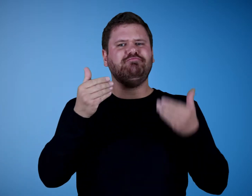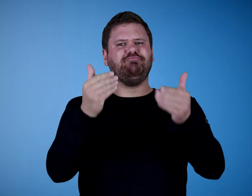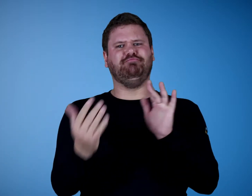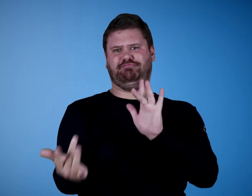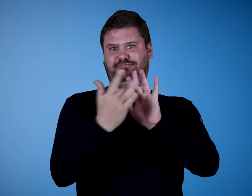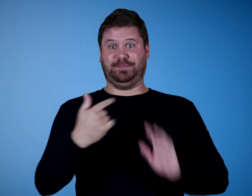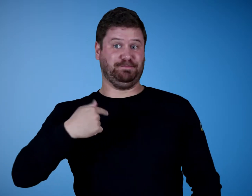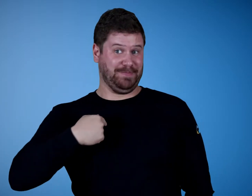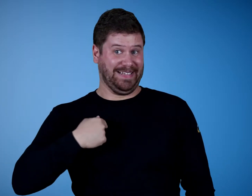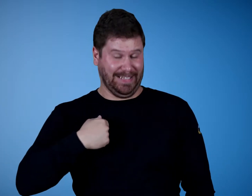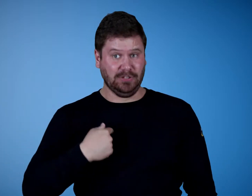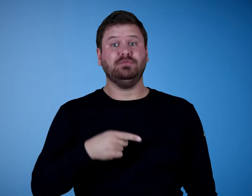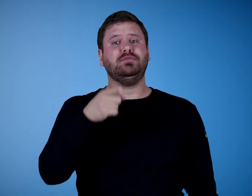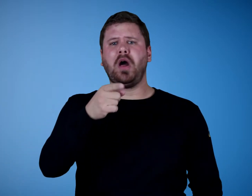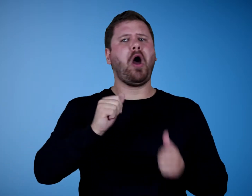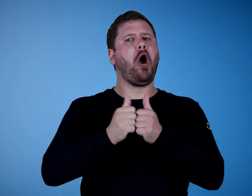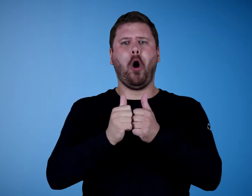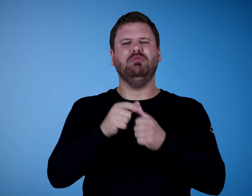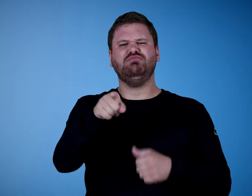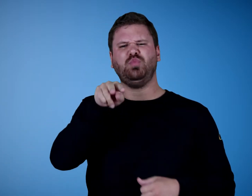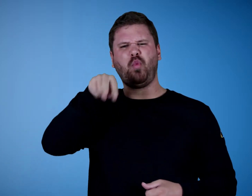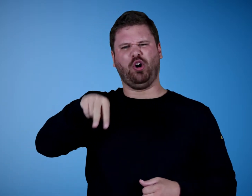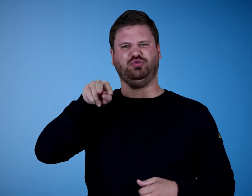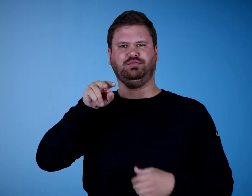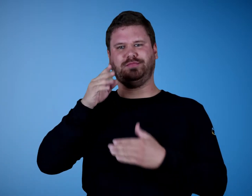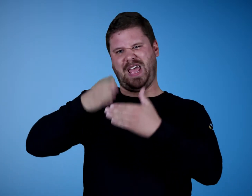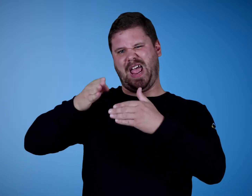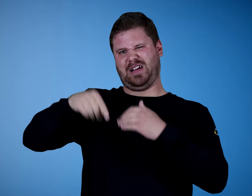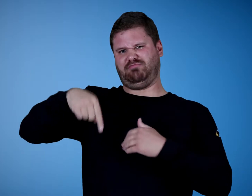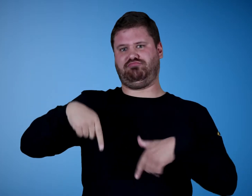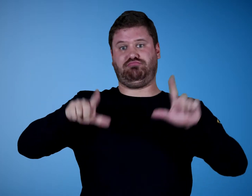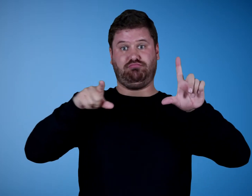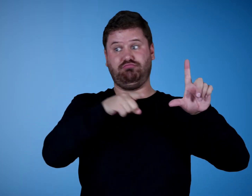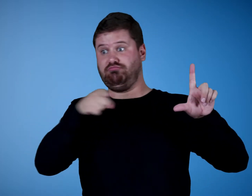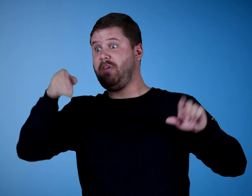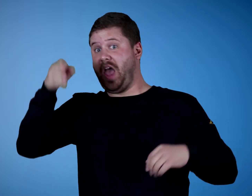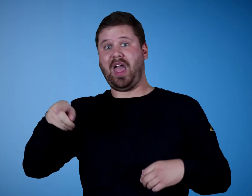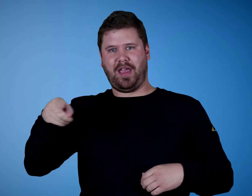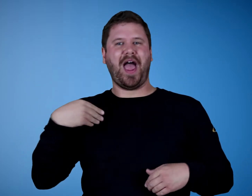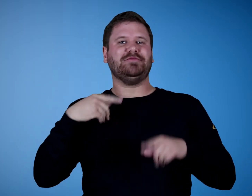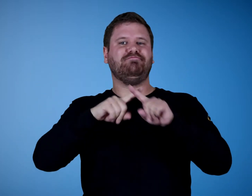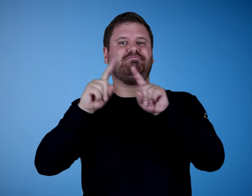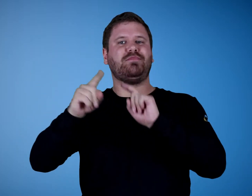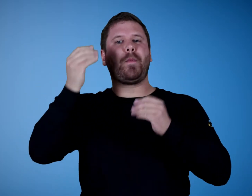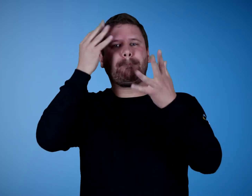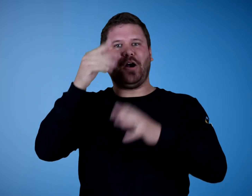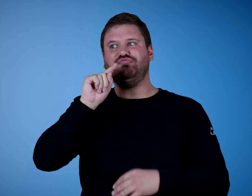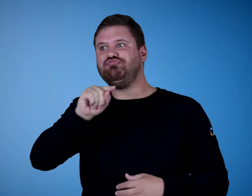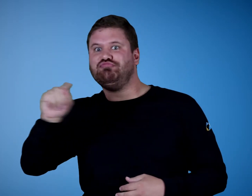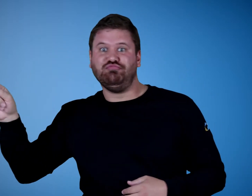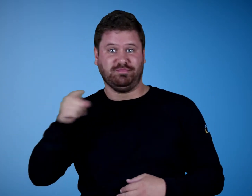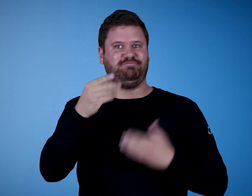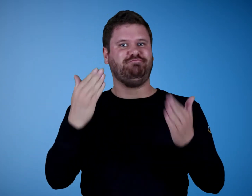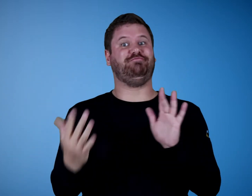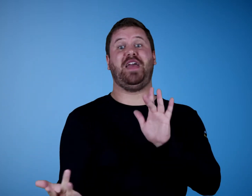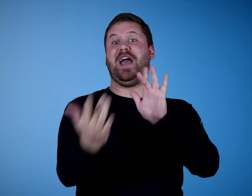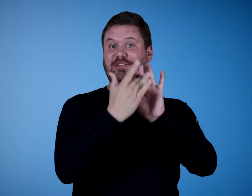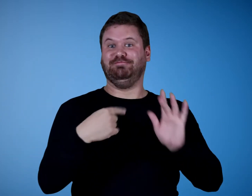Go ahead and contact me - Keep watching until the end of this video, there will be information on how to contact me